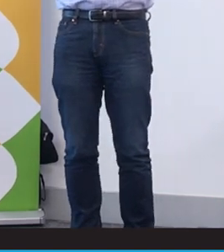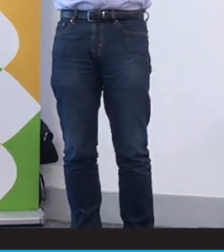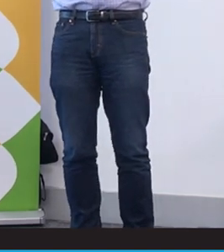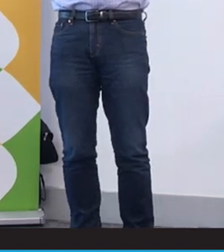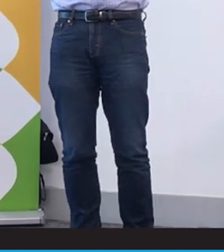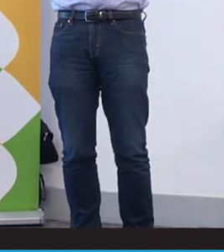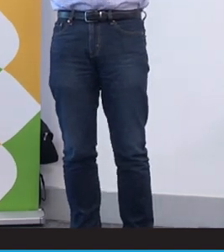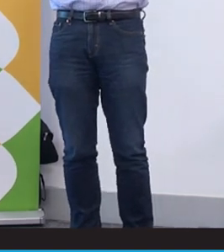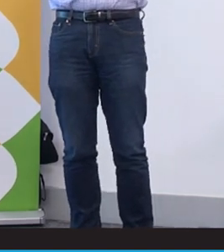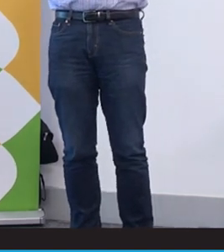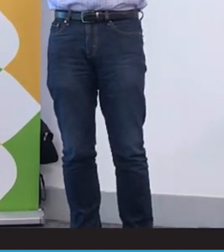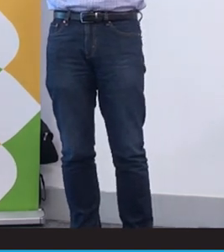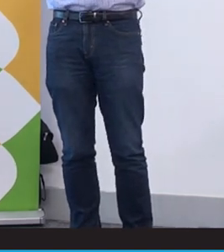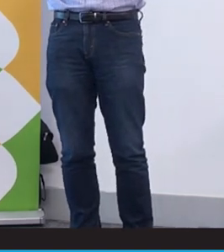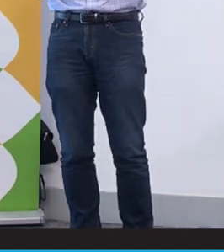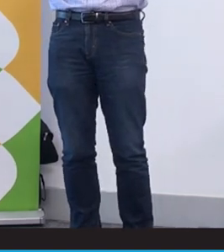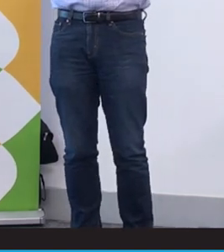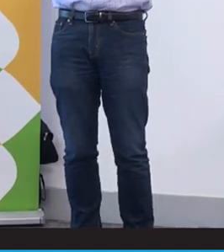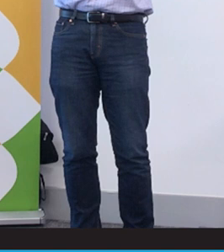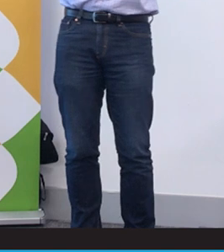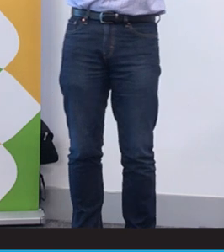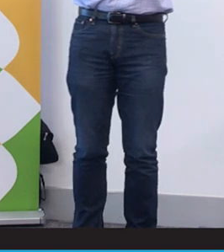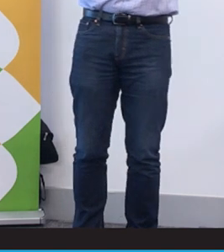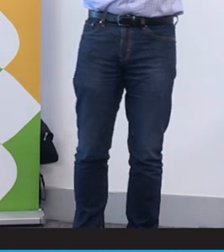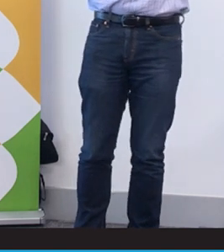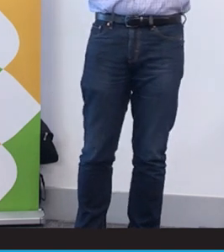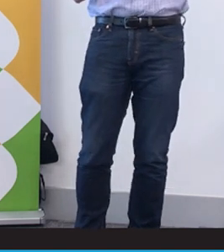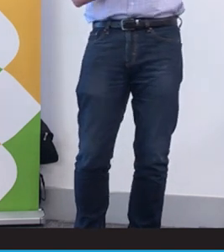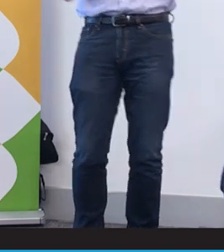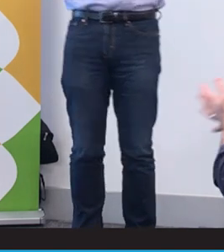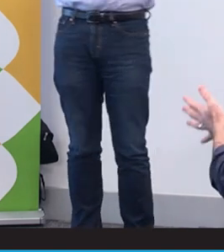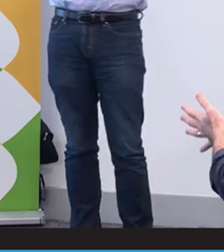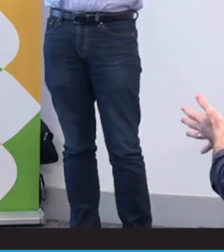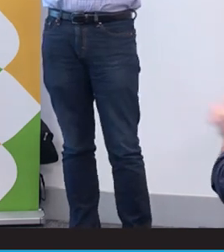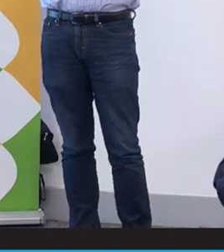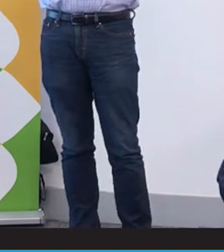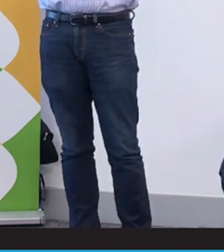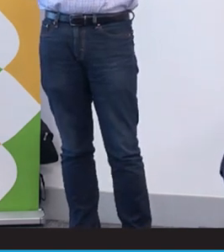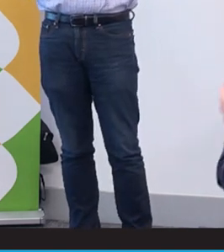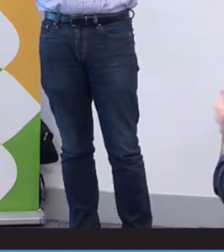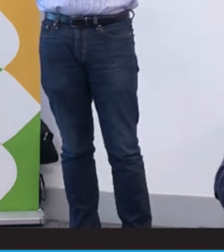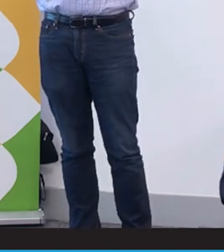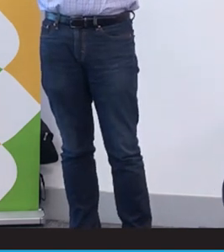you could have Brant Phillips and then in brackets t to know that there was Telstra. And if you find someone that was with Optus, don't forget it. I can't message